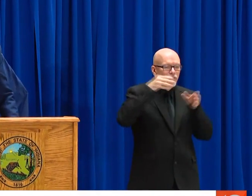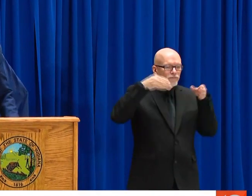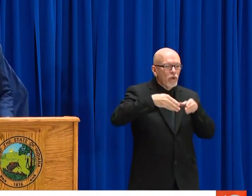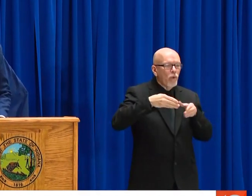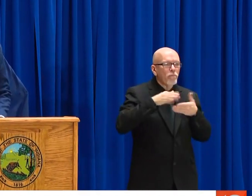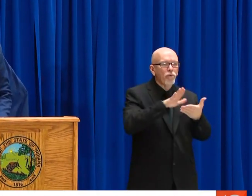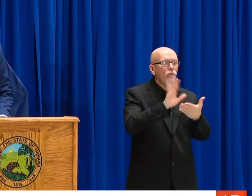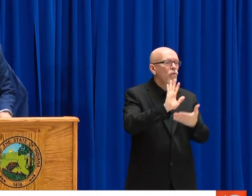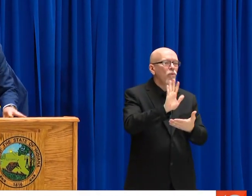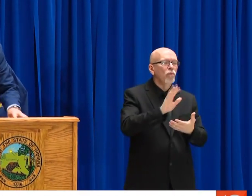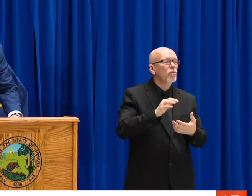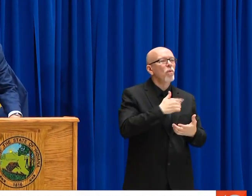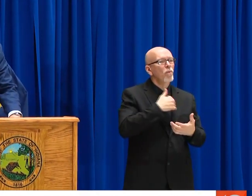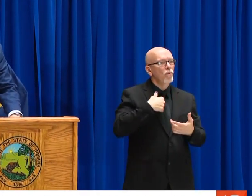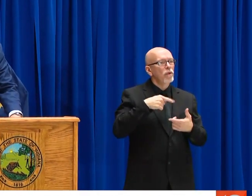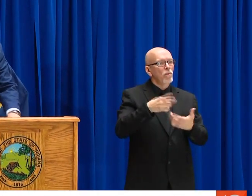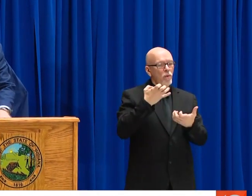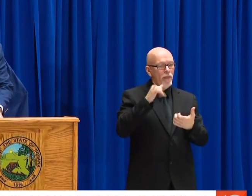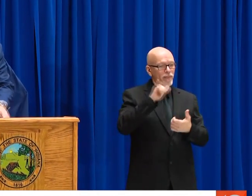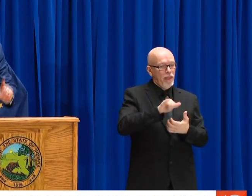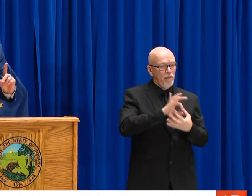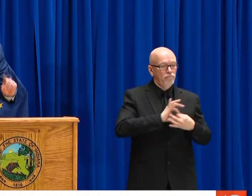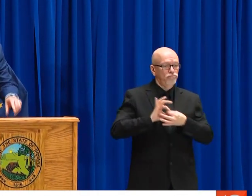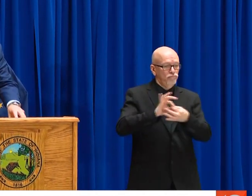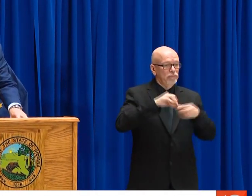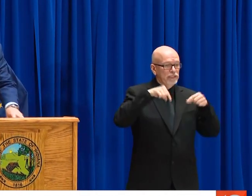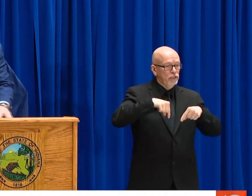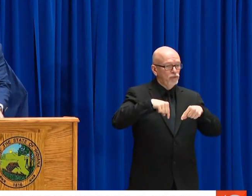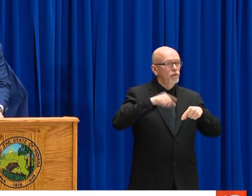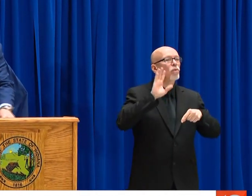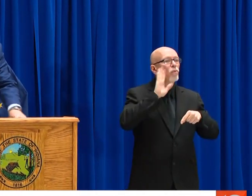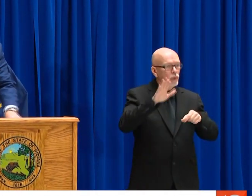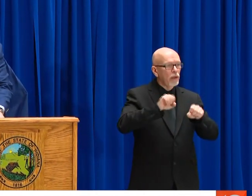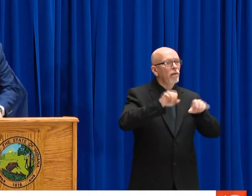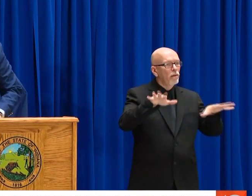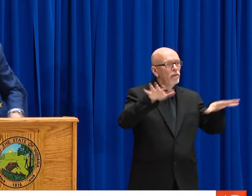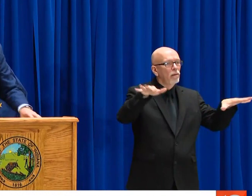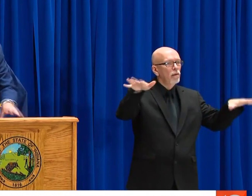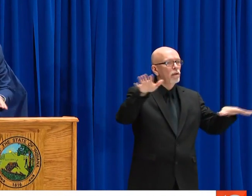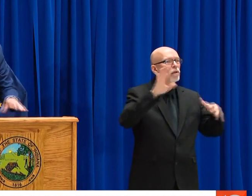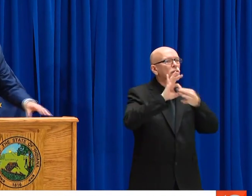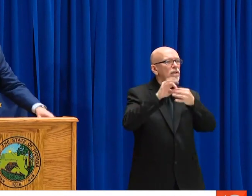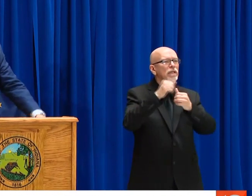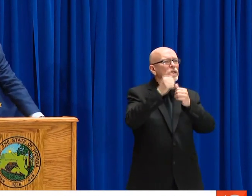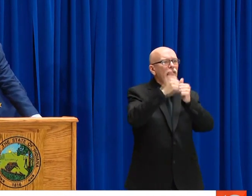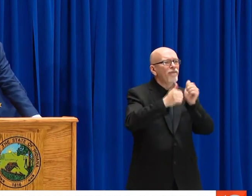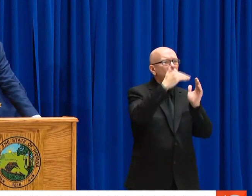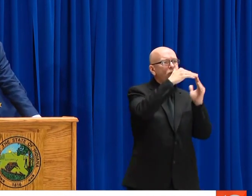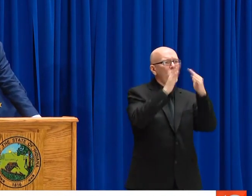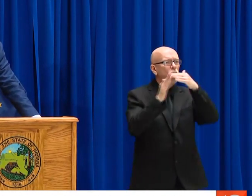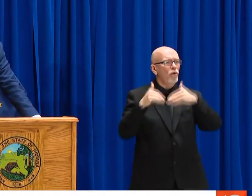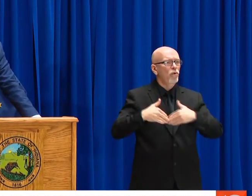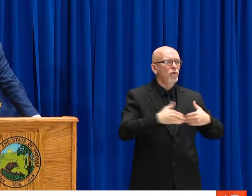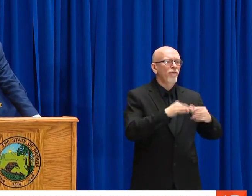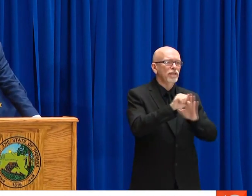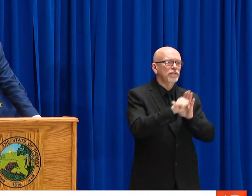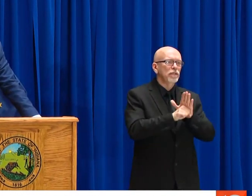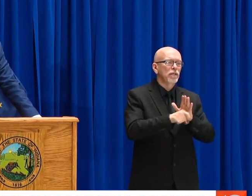THIS IS NOT A CENTRAL INDIANA -- OR INDIANAPOLIS CENTRIC APPROACH.